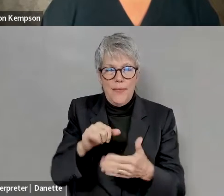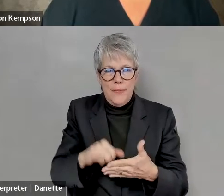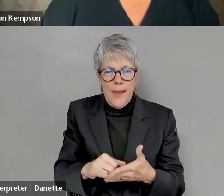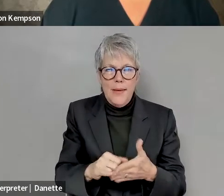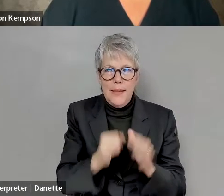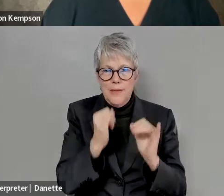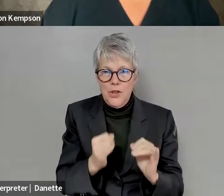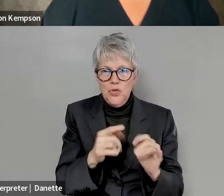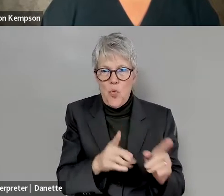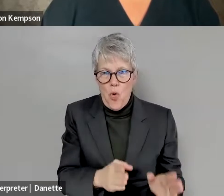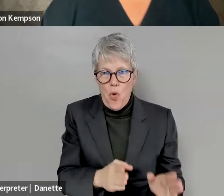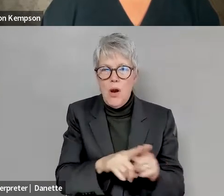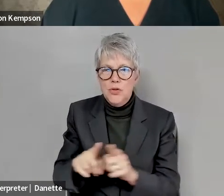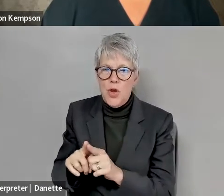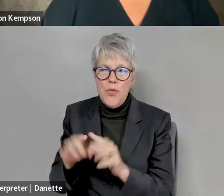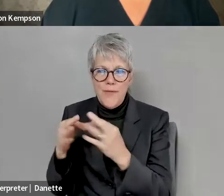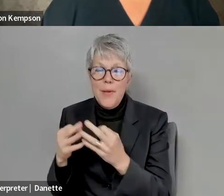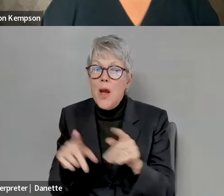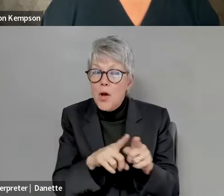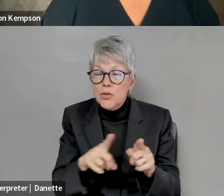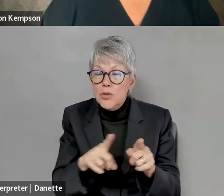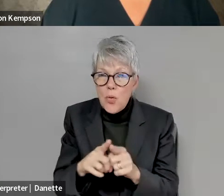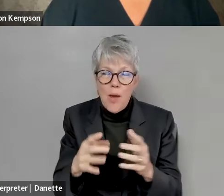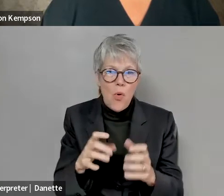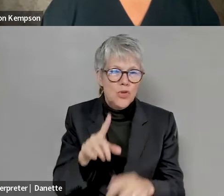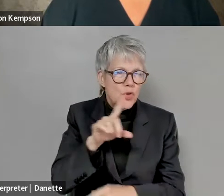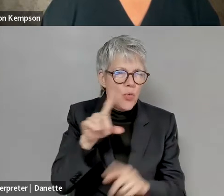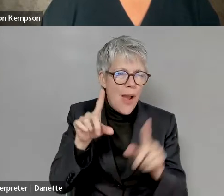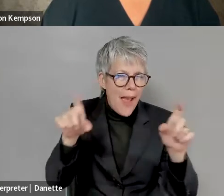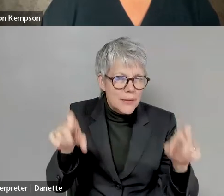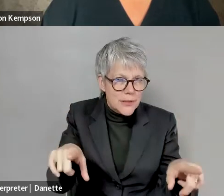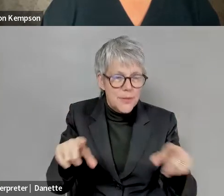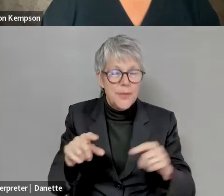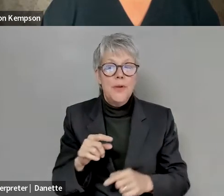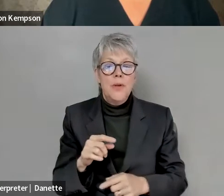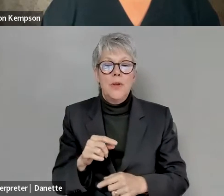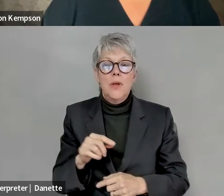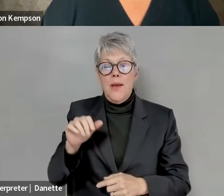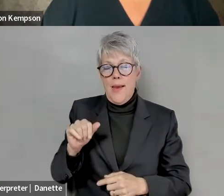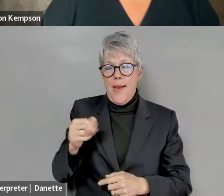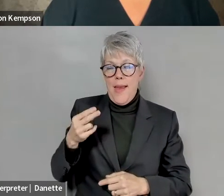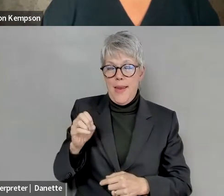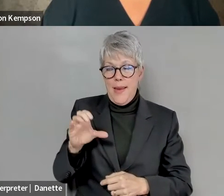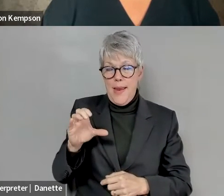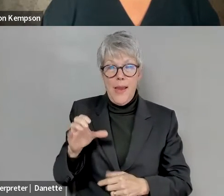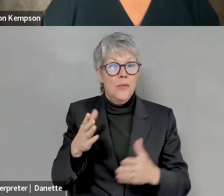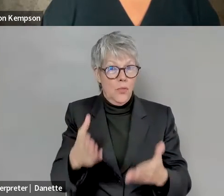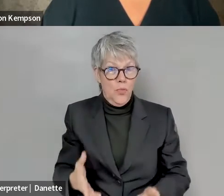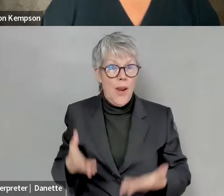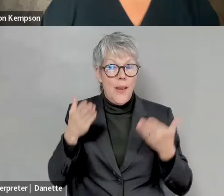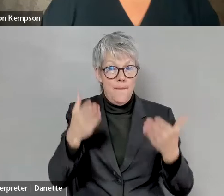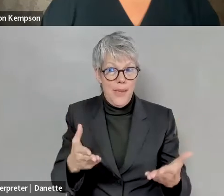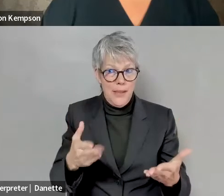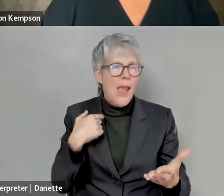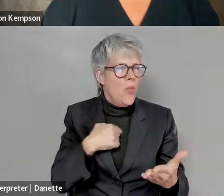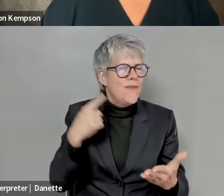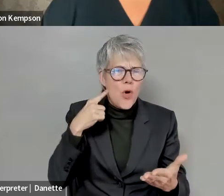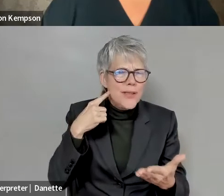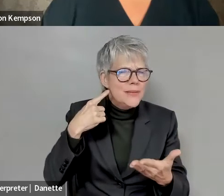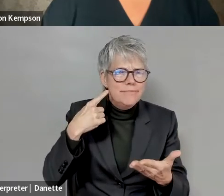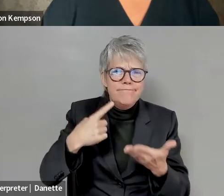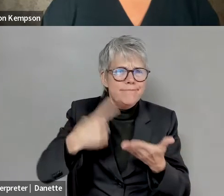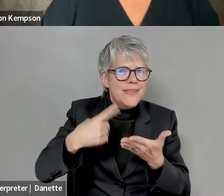Kelly Crosbie: But there's something I wanted to ask you about. You guys didn't touch on that. So one of the things that the apex folks recommend as well, or and we've already discussed it. It's nationalized. We've discussed one hundred and fifty.